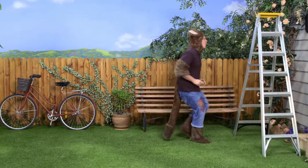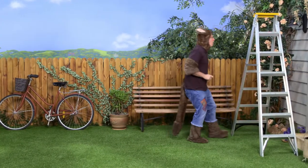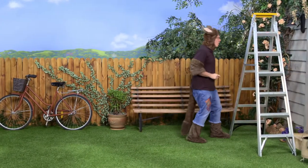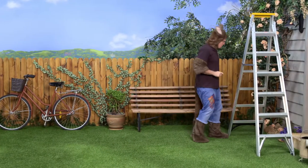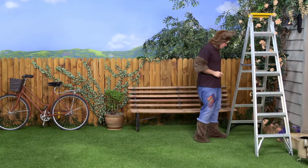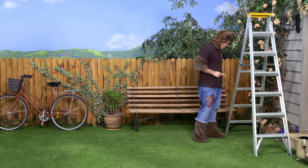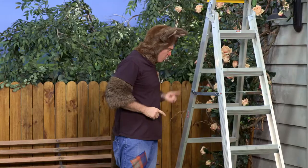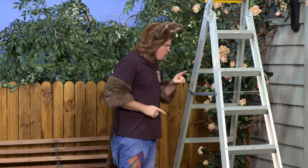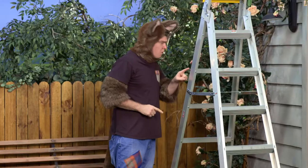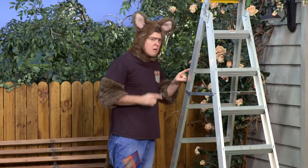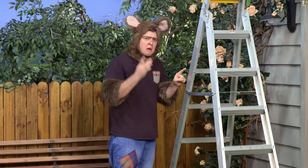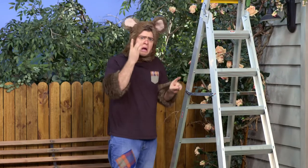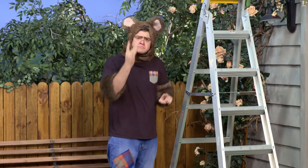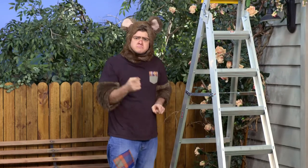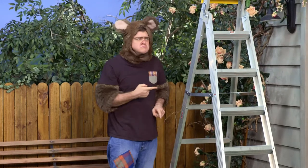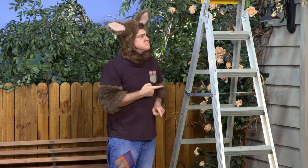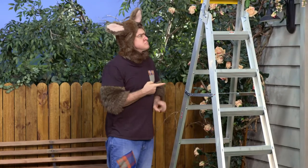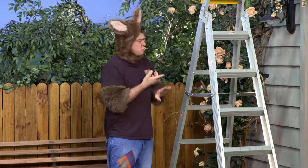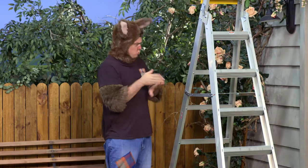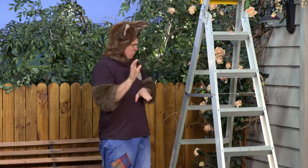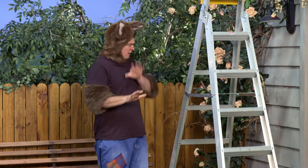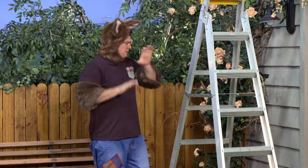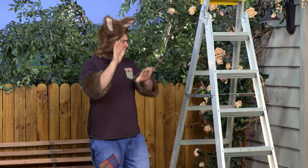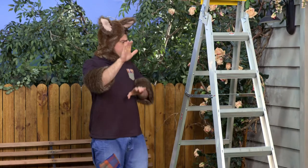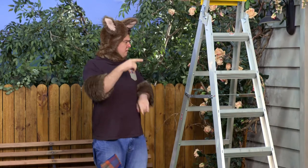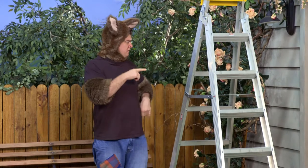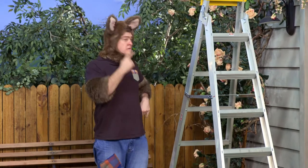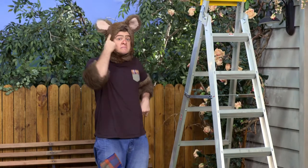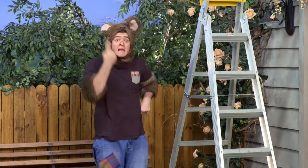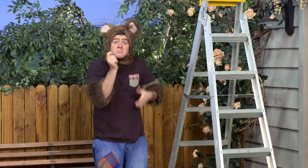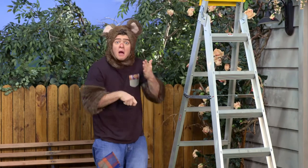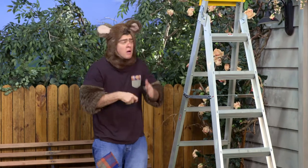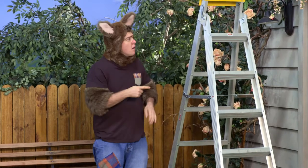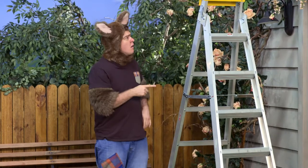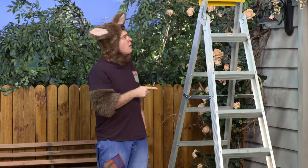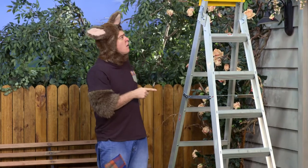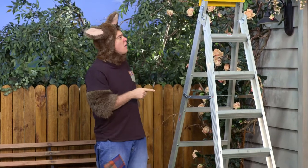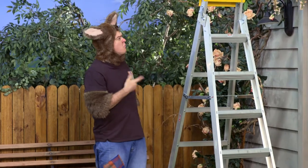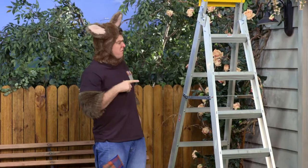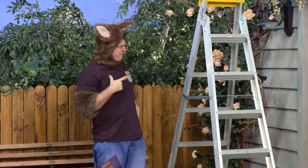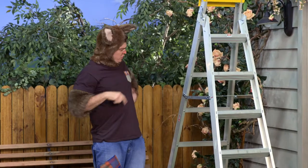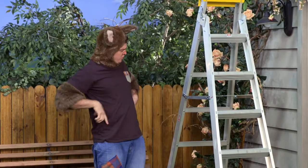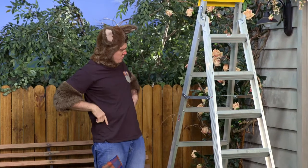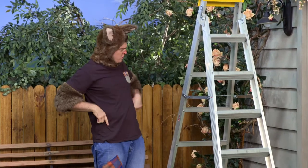Hmm. I haven't seen this before. It's a new ladder. Sally must have bought it. I wonder why.